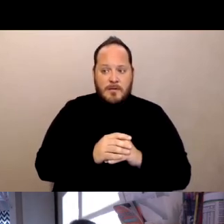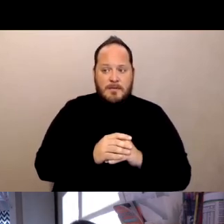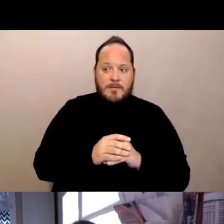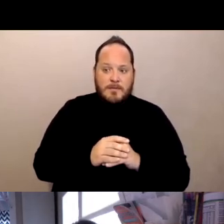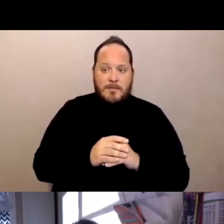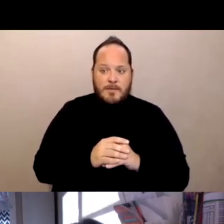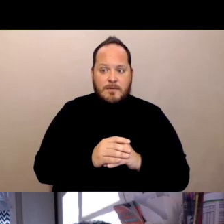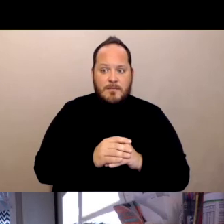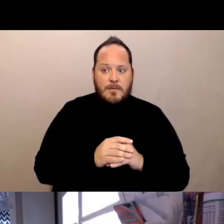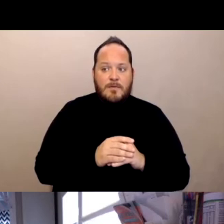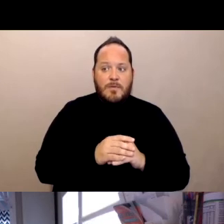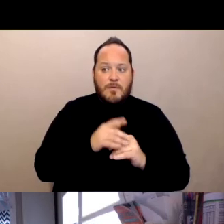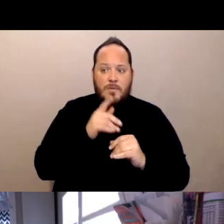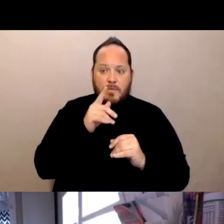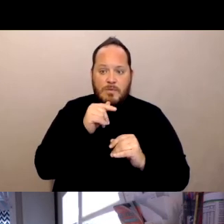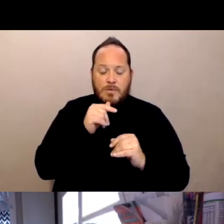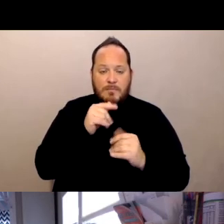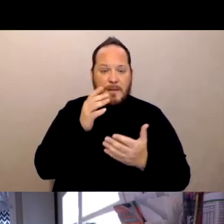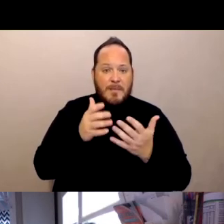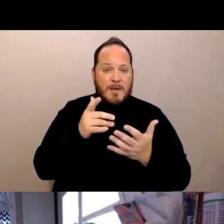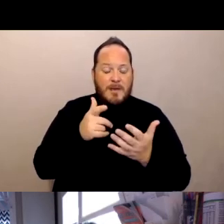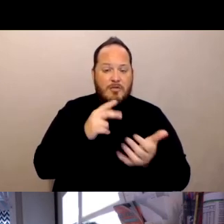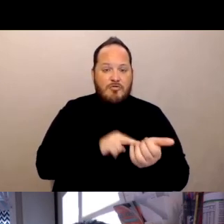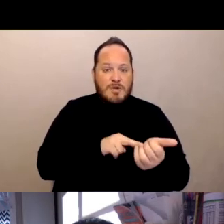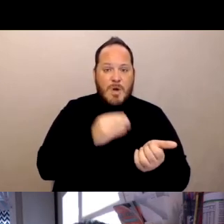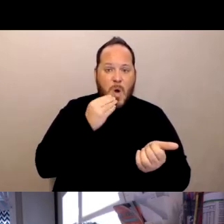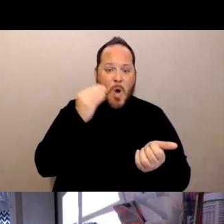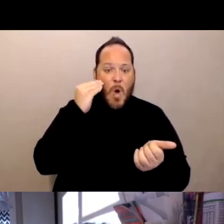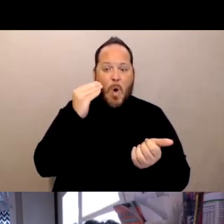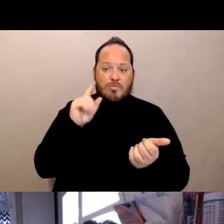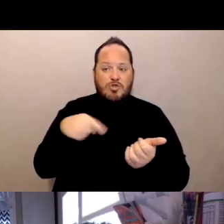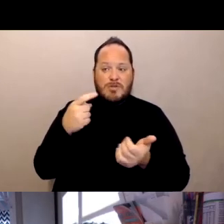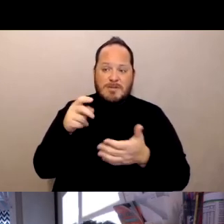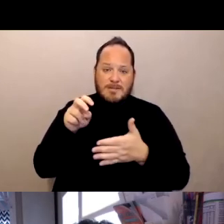may have just skipped over them and moved on and not giving them an opportunity to get vaccinated